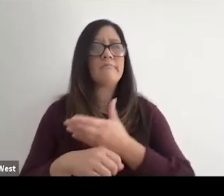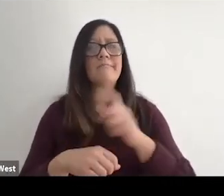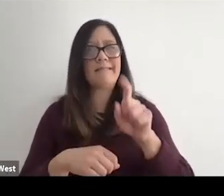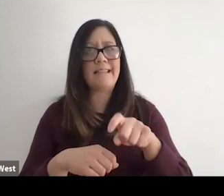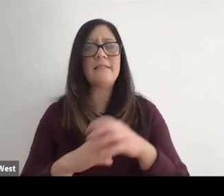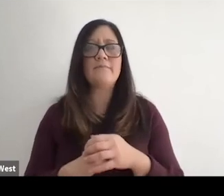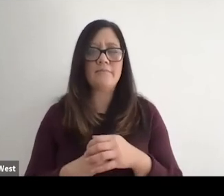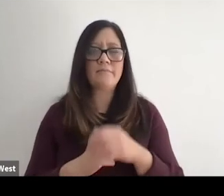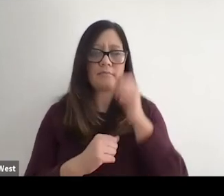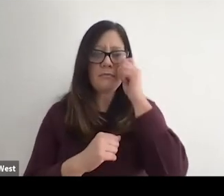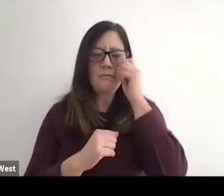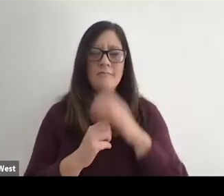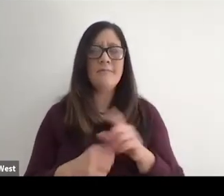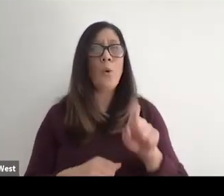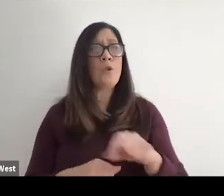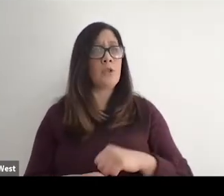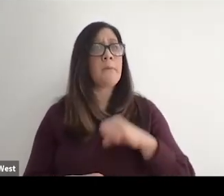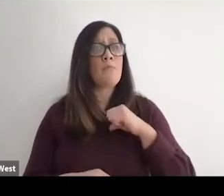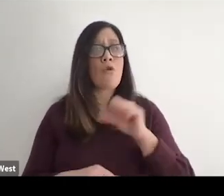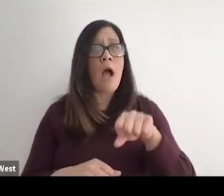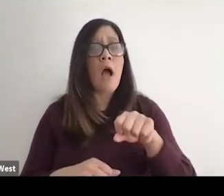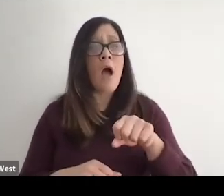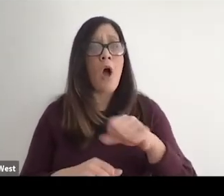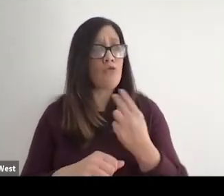so I think we're in place where we should be proud of where we've come,